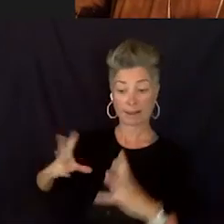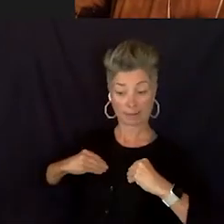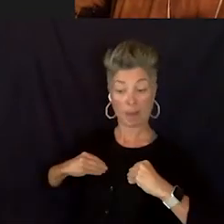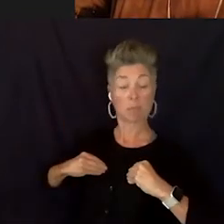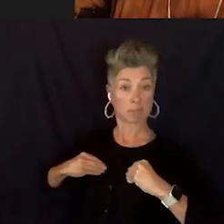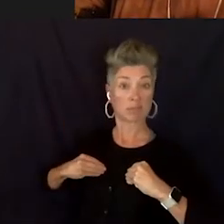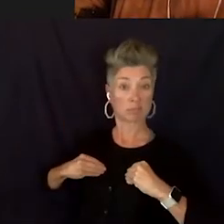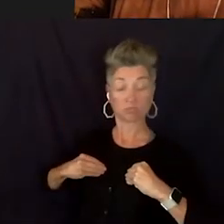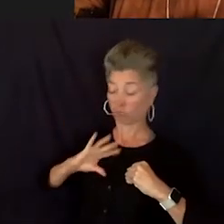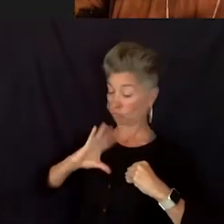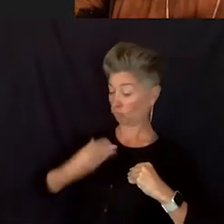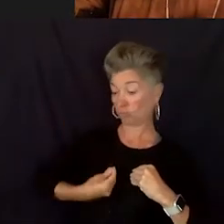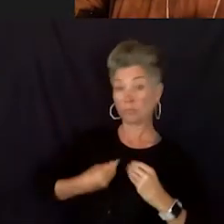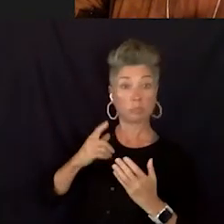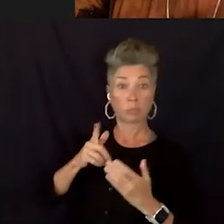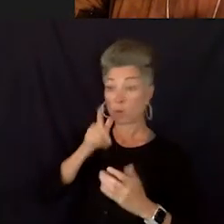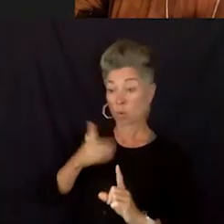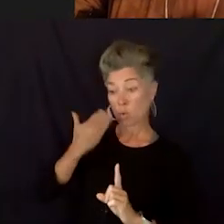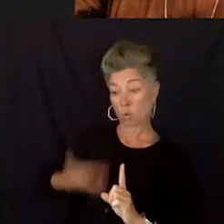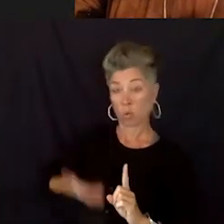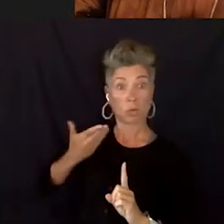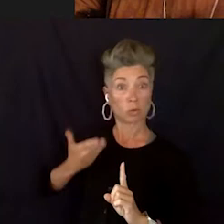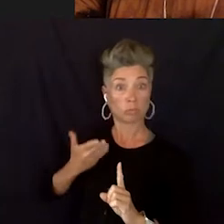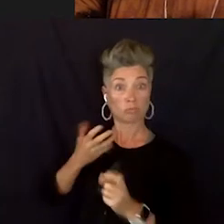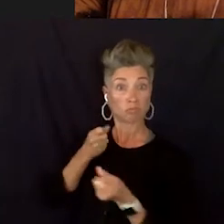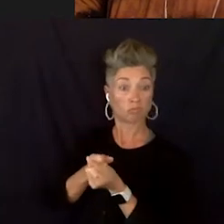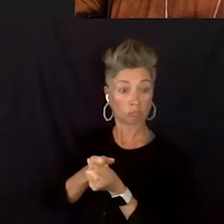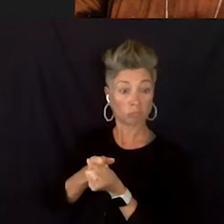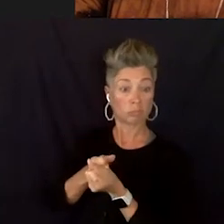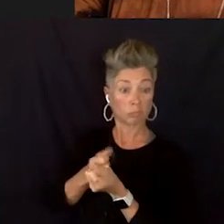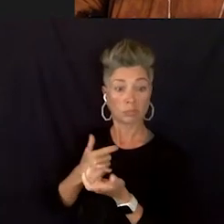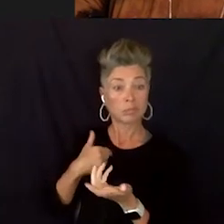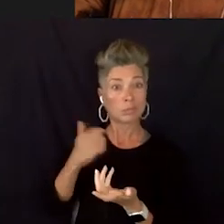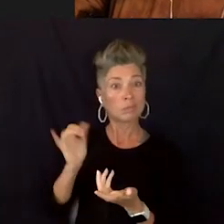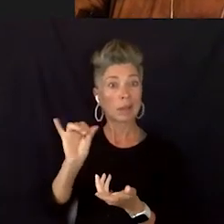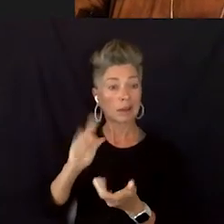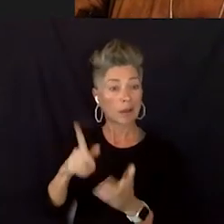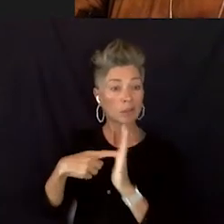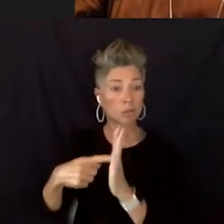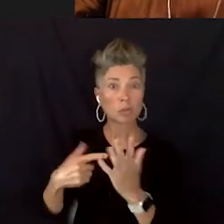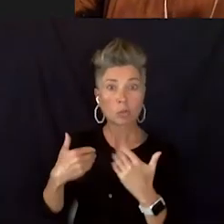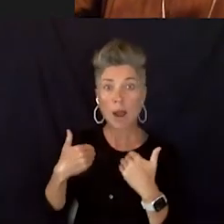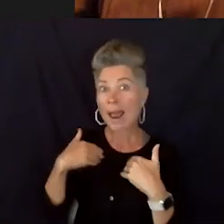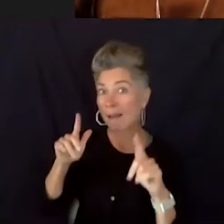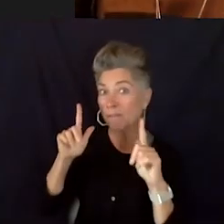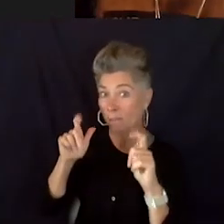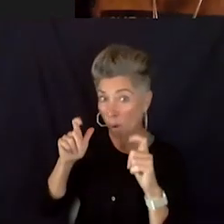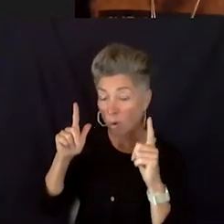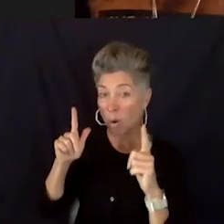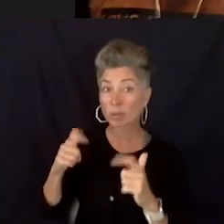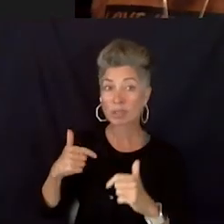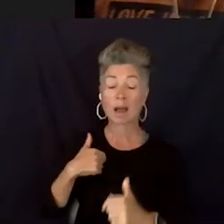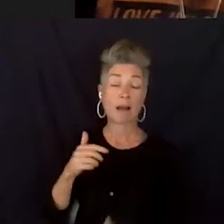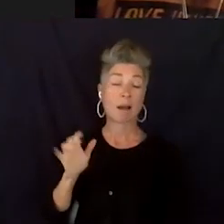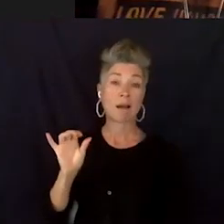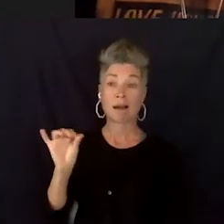And, and just taking it all in. Like I showed you, I have photos where I'll be like, Naomi was coming out